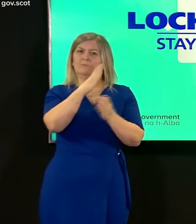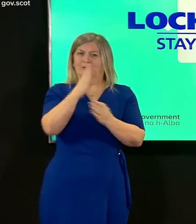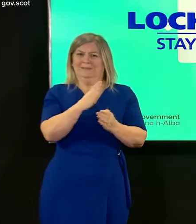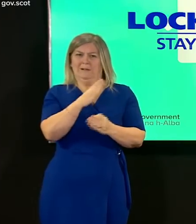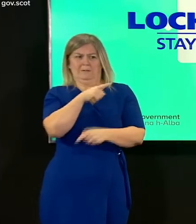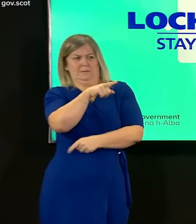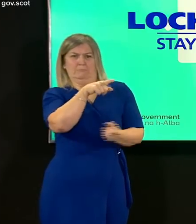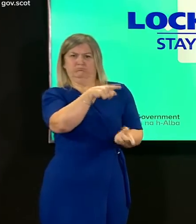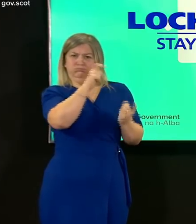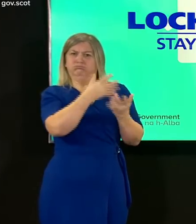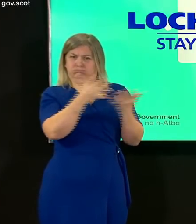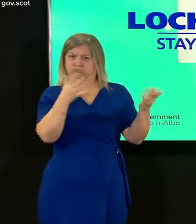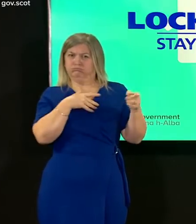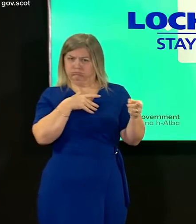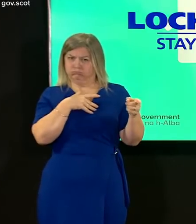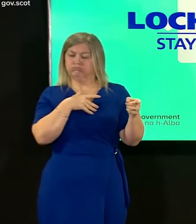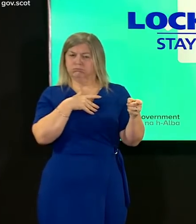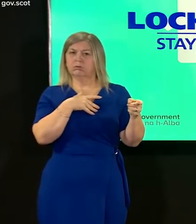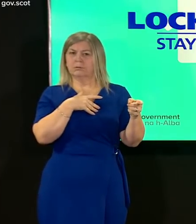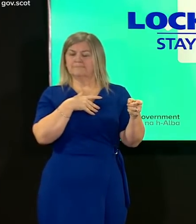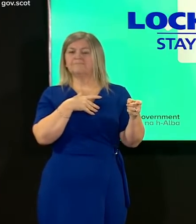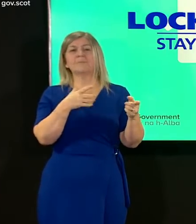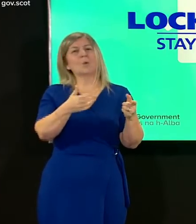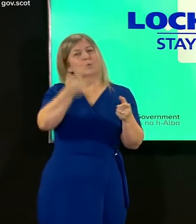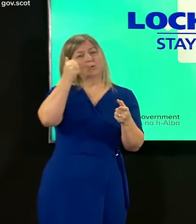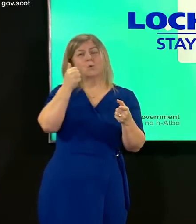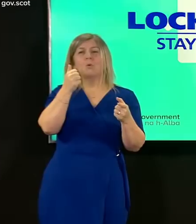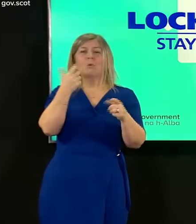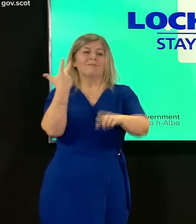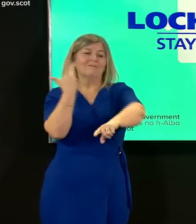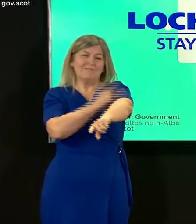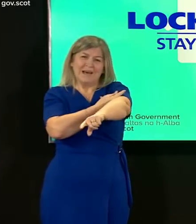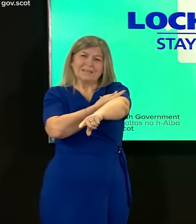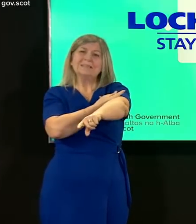that current vaccines are effective against the strains of the virus that have already